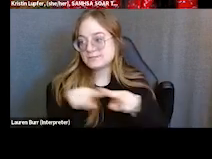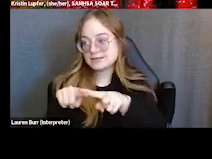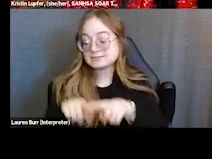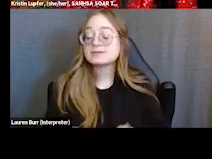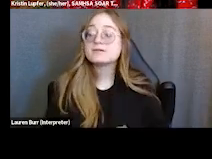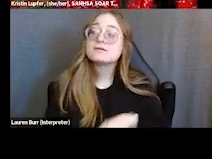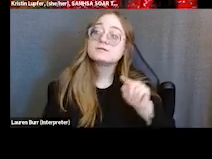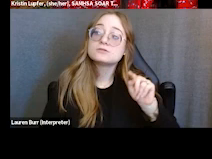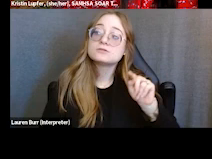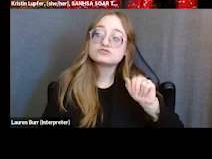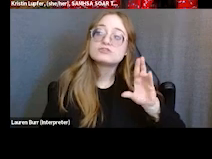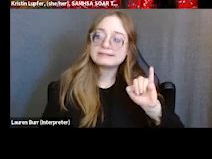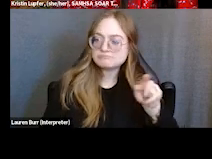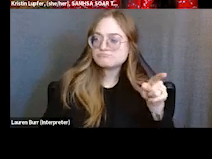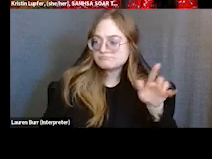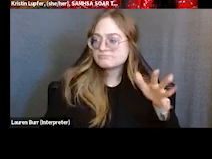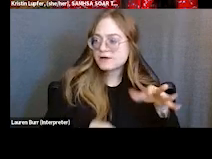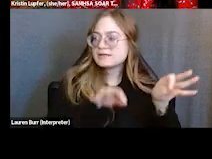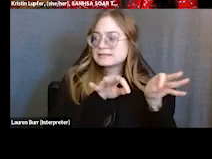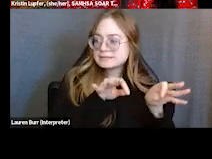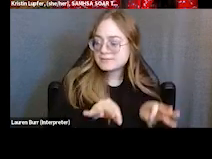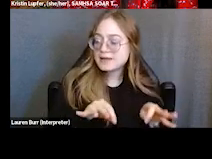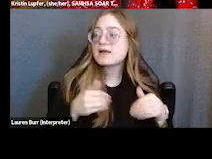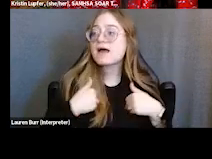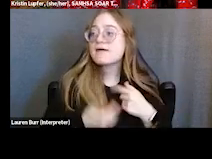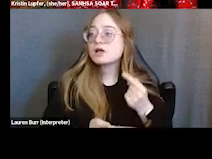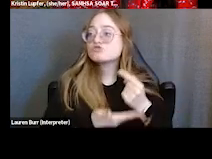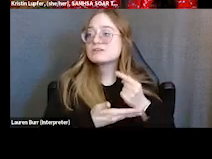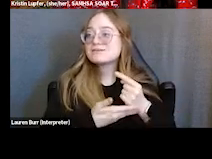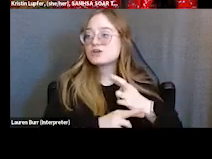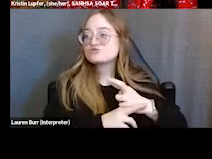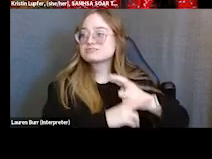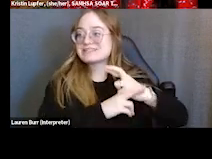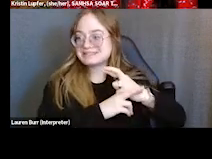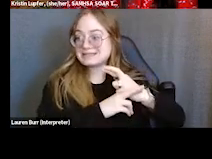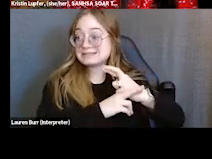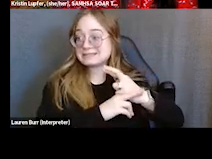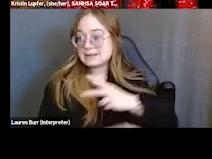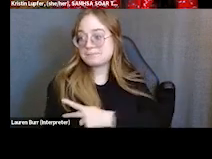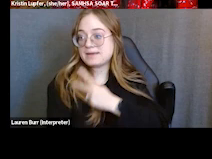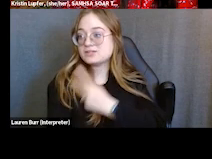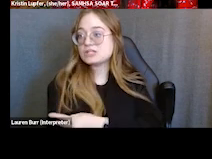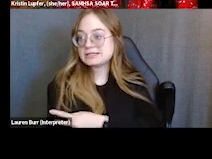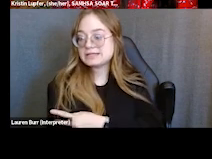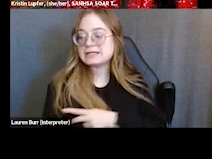when we do have treatment resistant patients, we really find that sometimes,